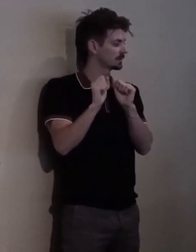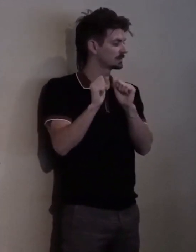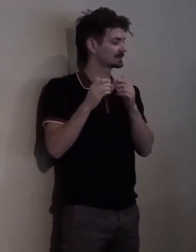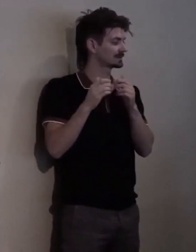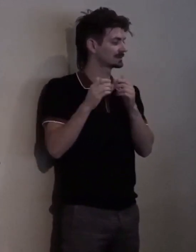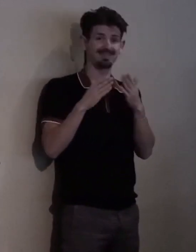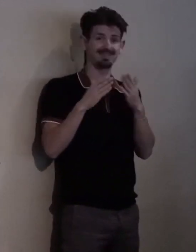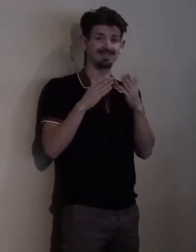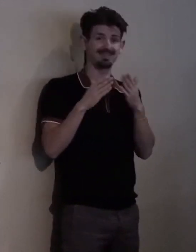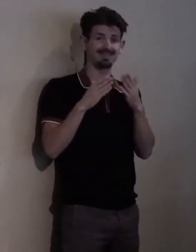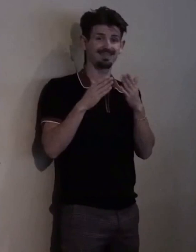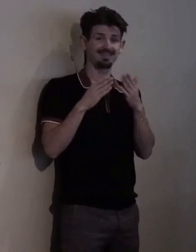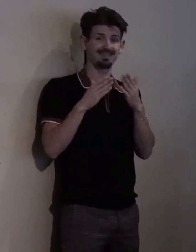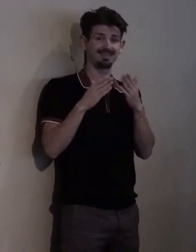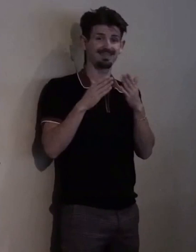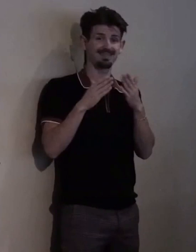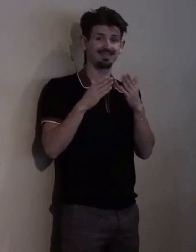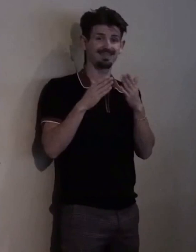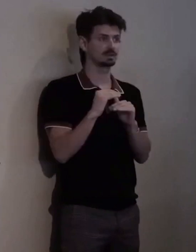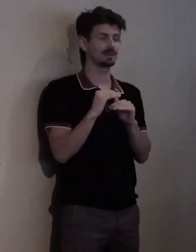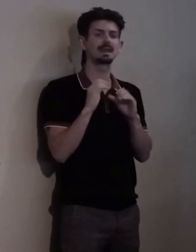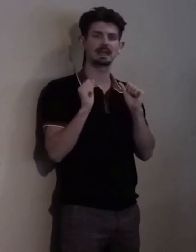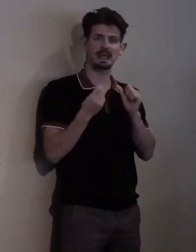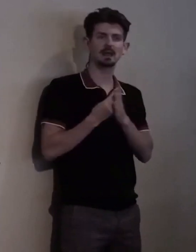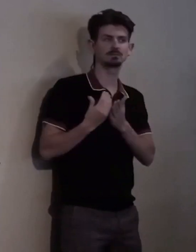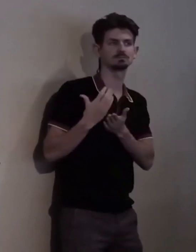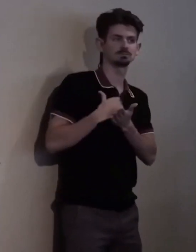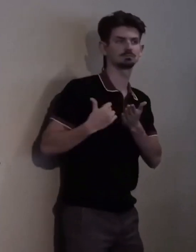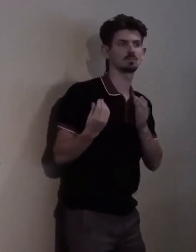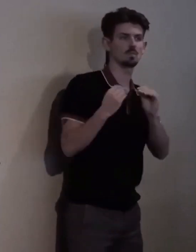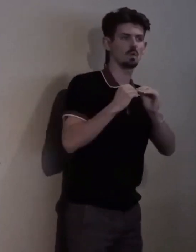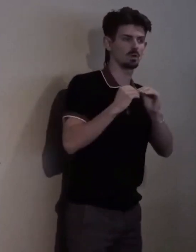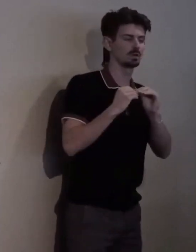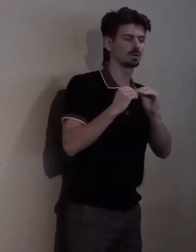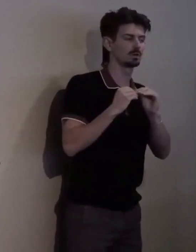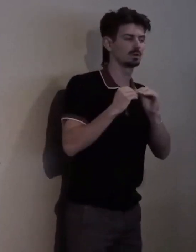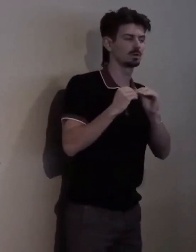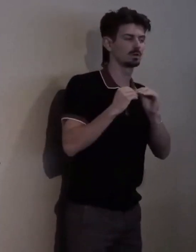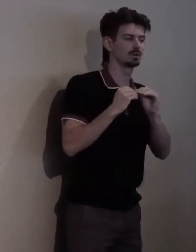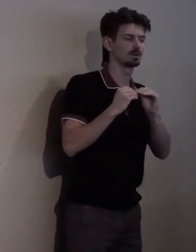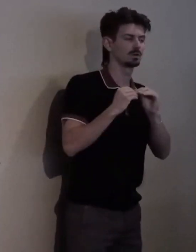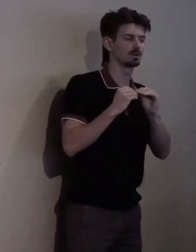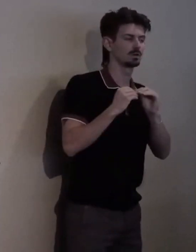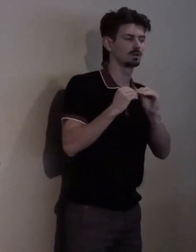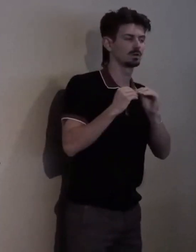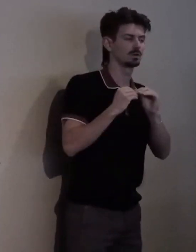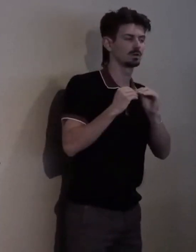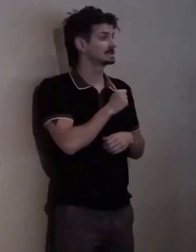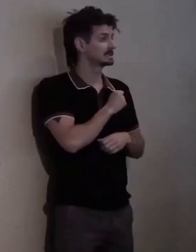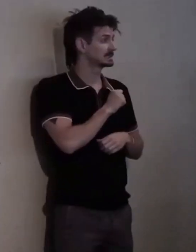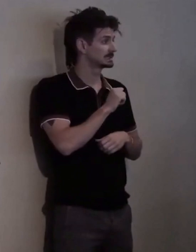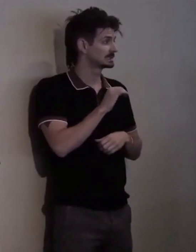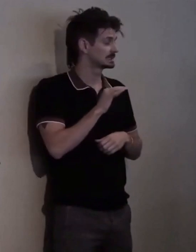and to make more money, notably which has also allowed to move our staff from volunteers to paid staff members.